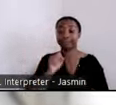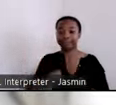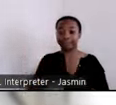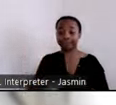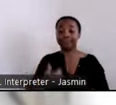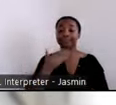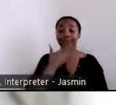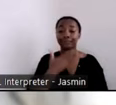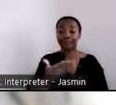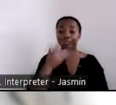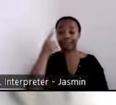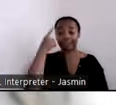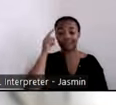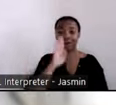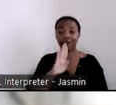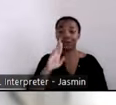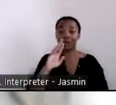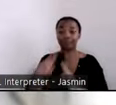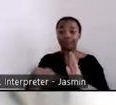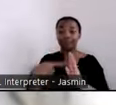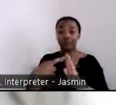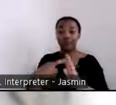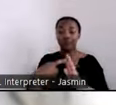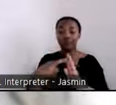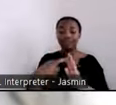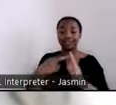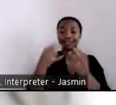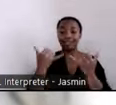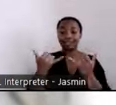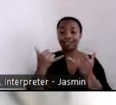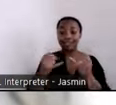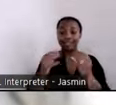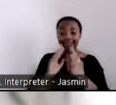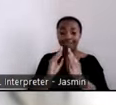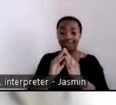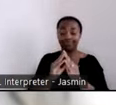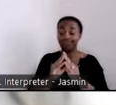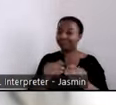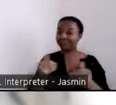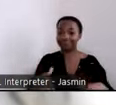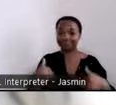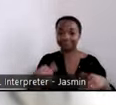producing this webinar. It was a lot of work, but it had a lot of information, so we